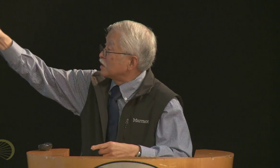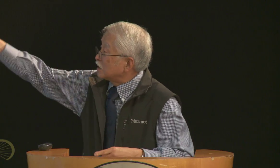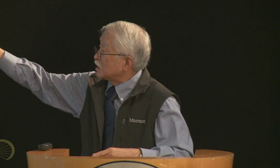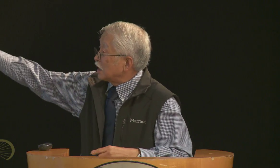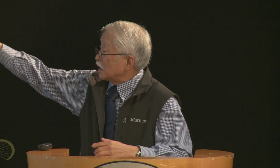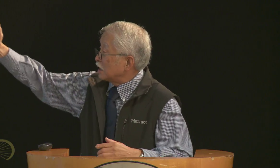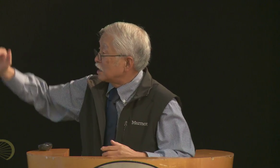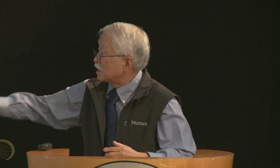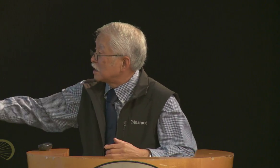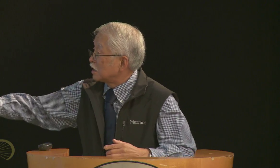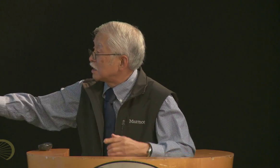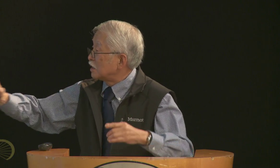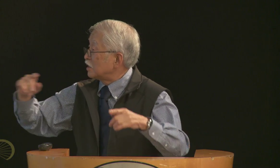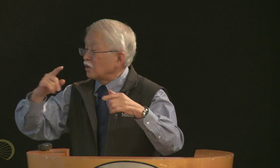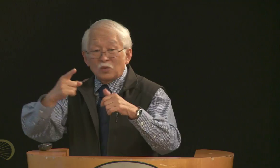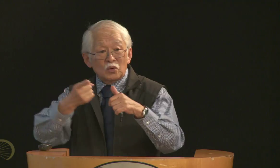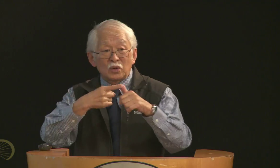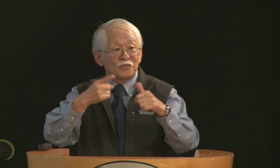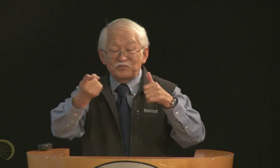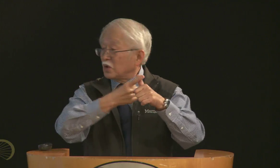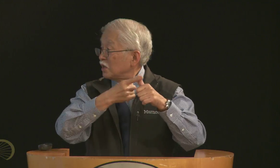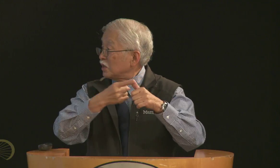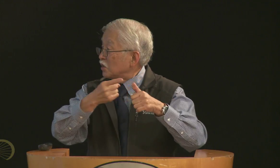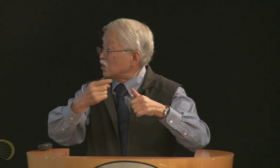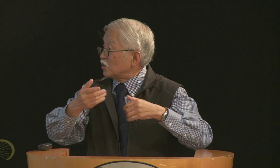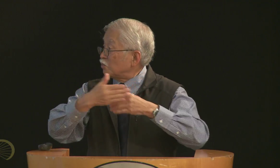mother and father there on the certificate.